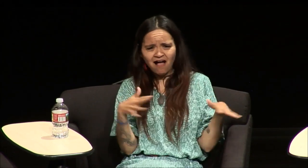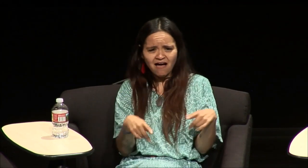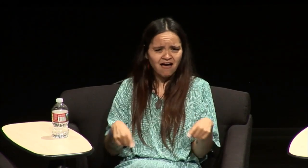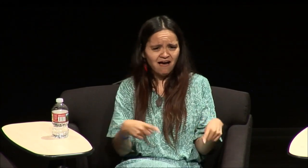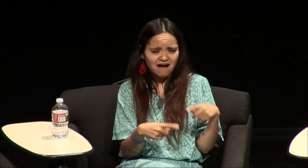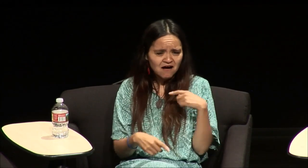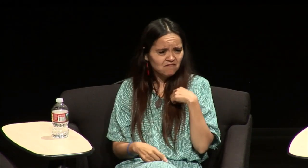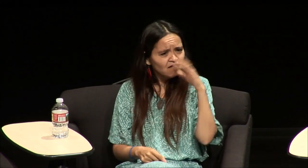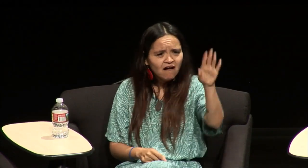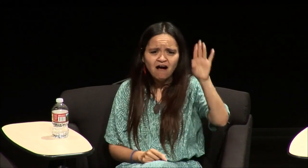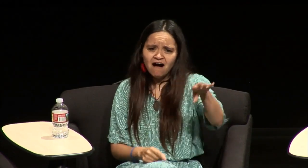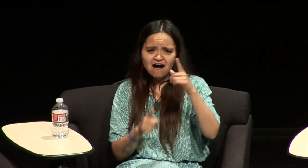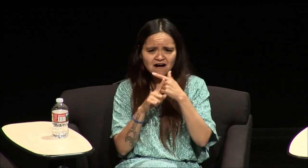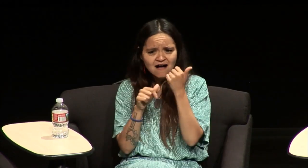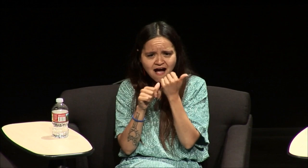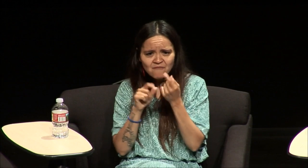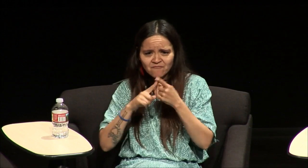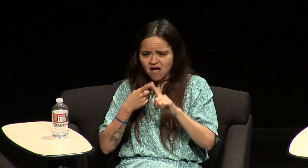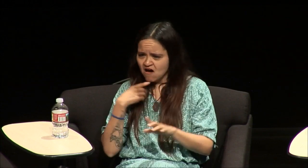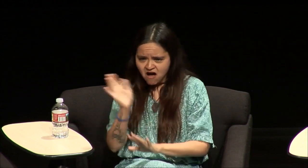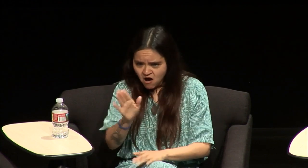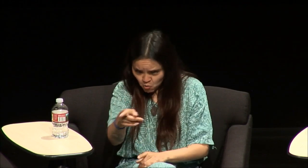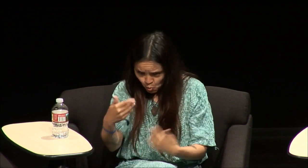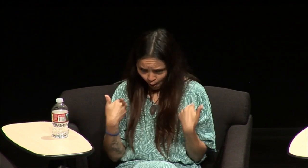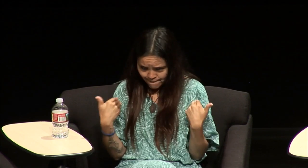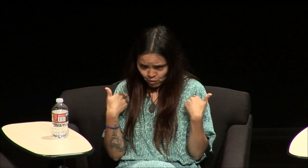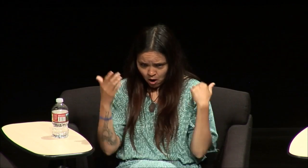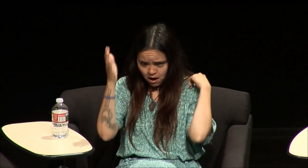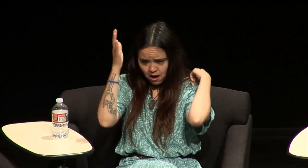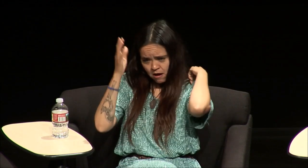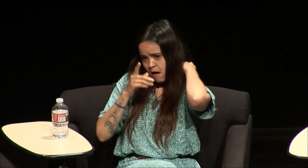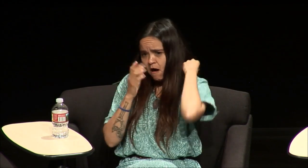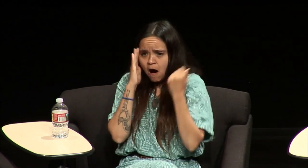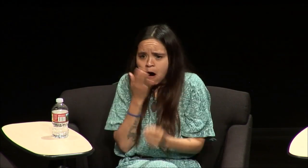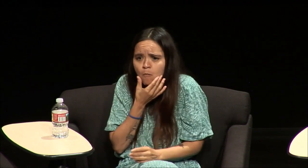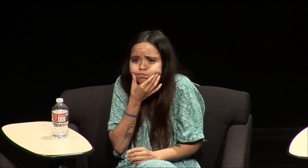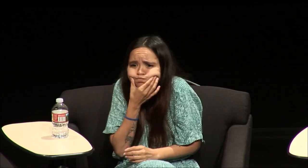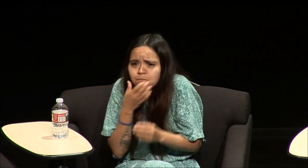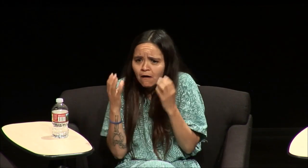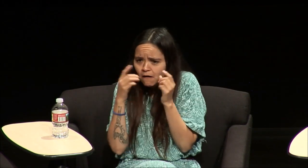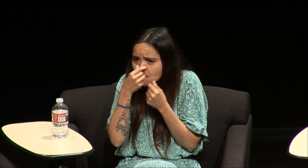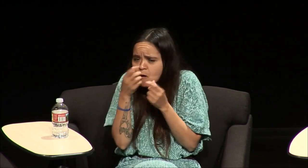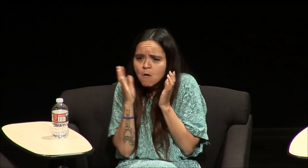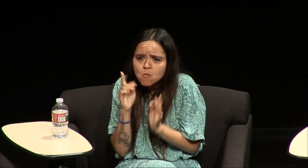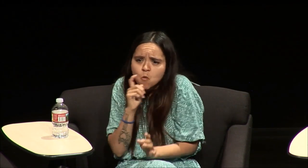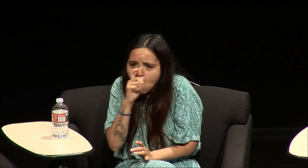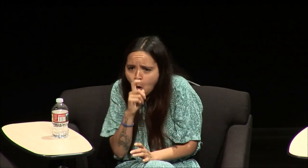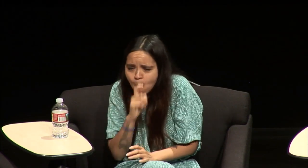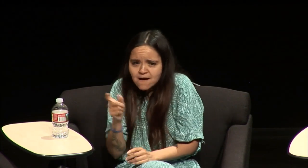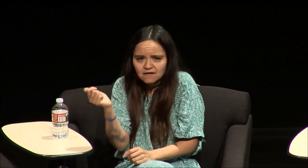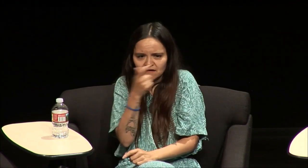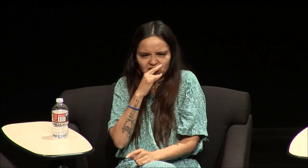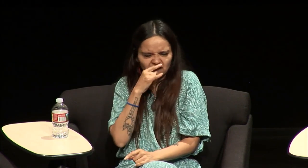gonna come alive and so I went to school and I said to the teachers and my friends and I'm like do you guys have and I did this sign you know the dolls